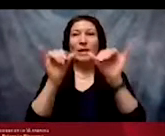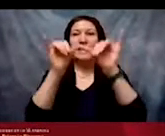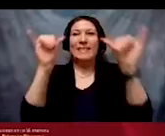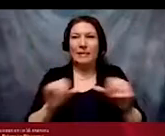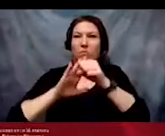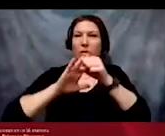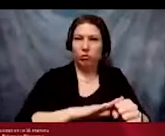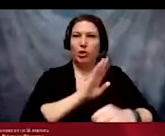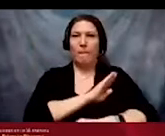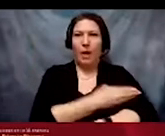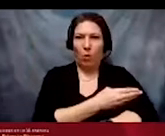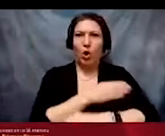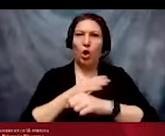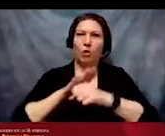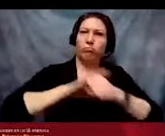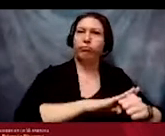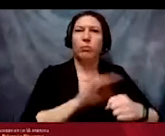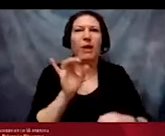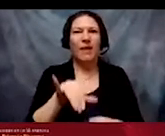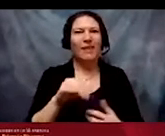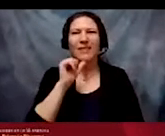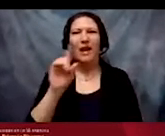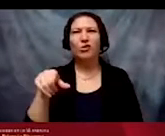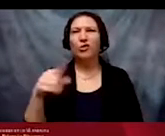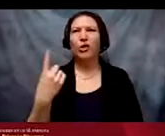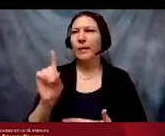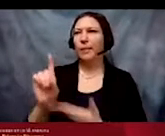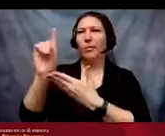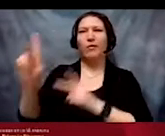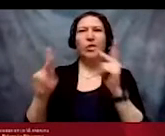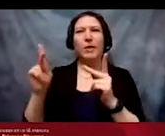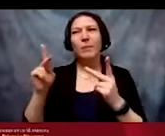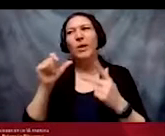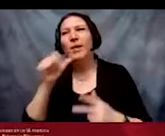They are not just privileged people lacking cultural awareness.